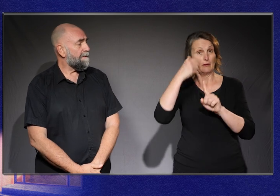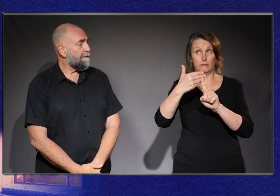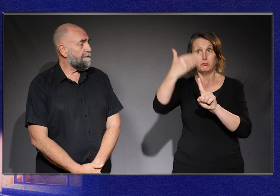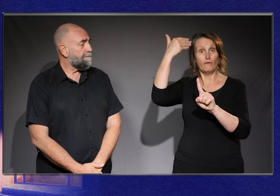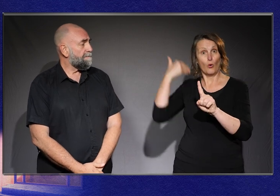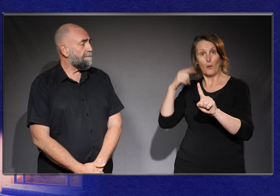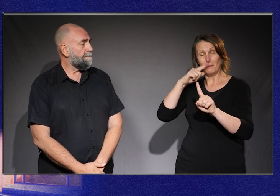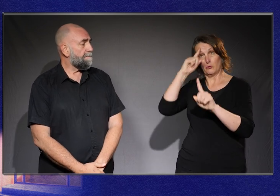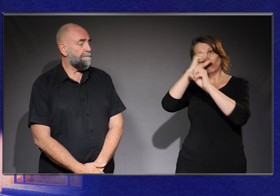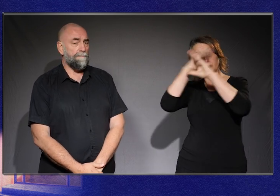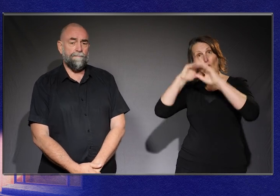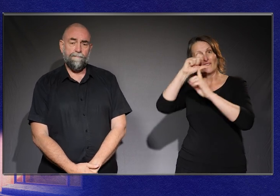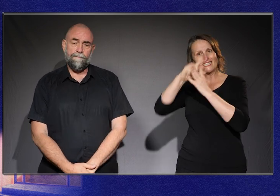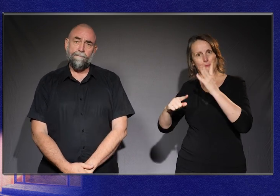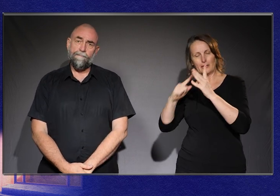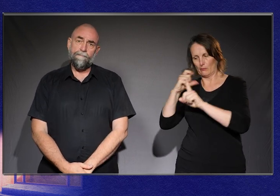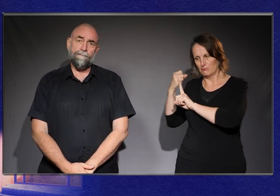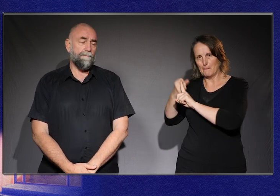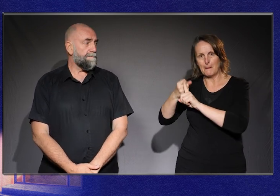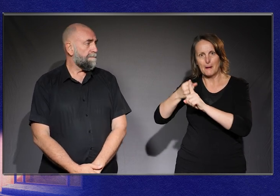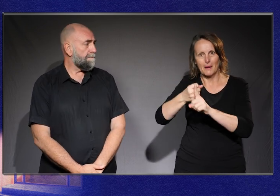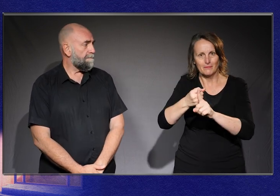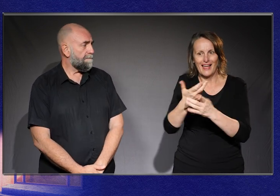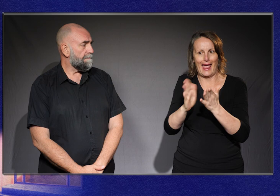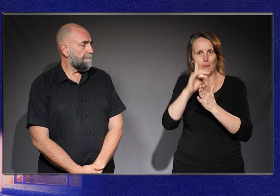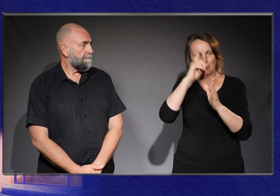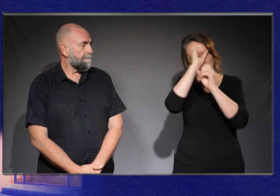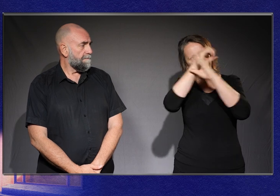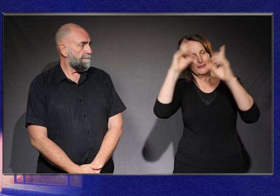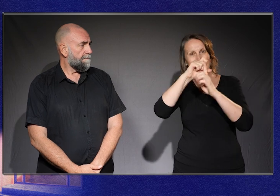Associate Professor Lorna Hallahan prepared a report for the Disability Royal Commission